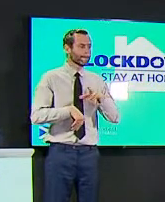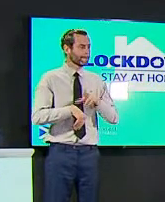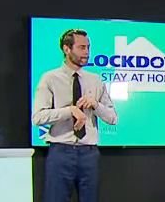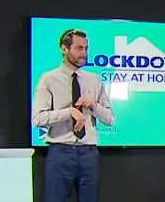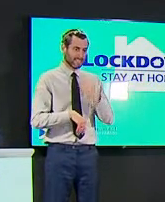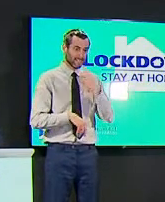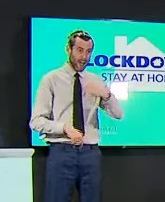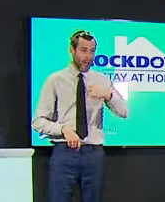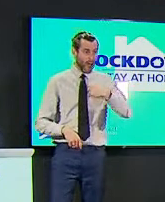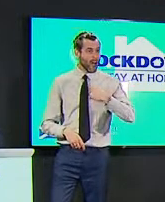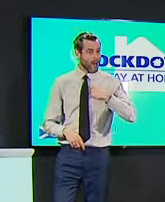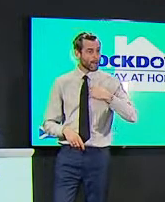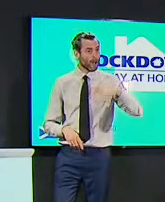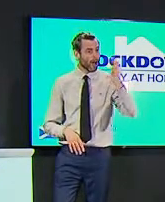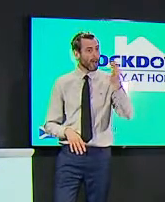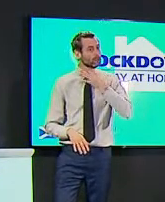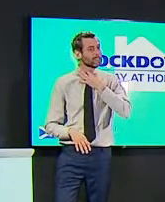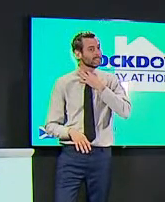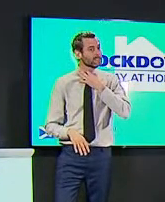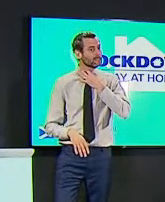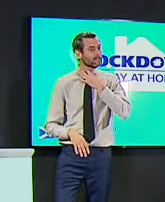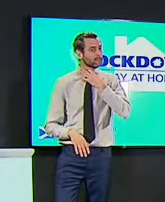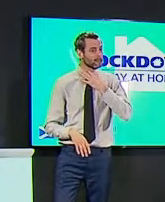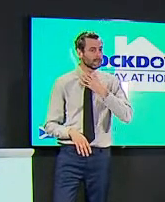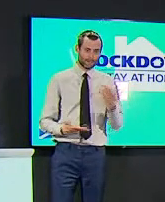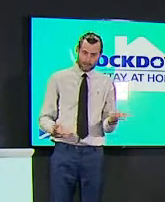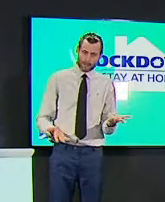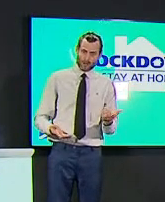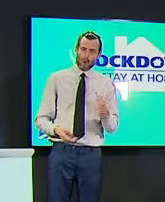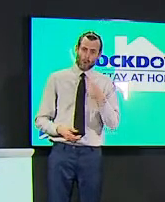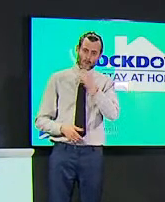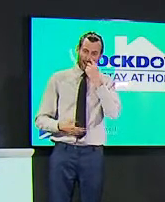than the rest of the population and they're easy to identify so they'll be wondering why